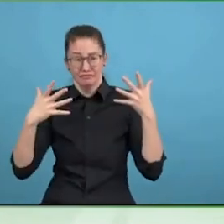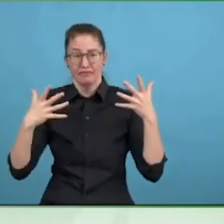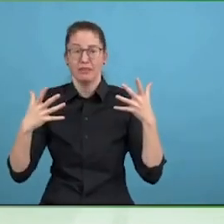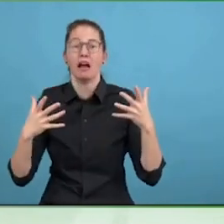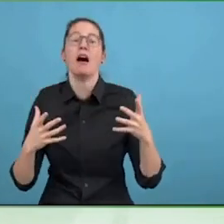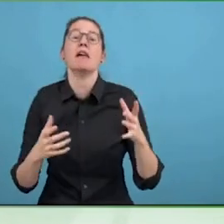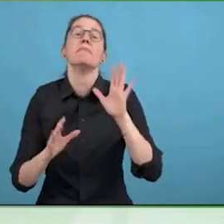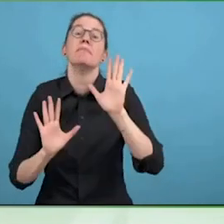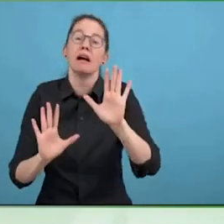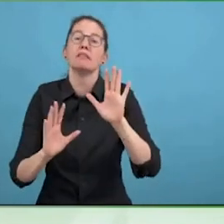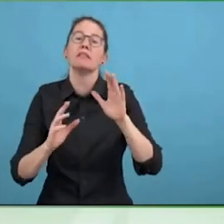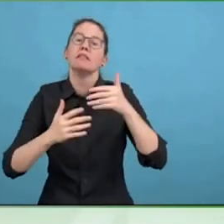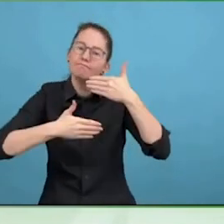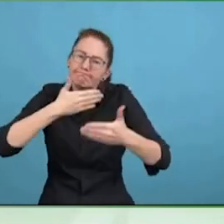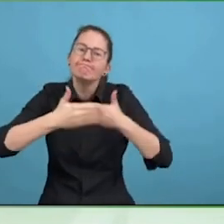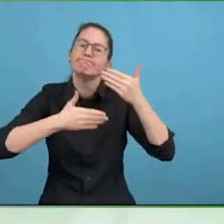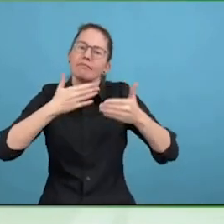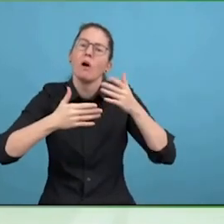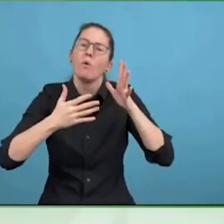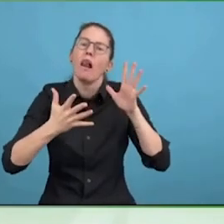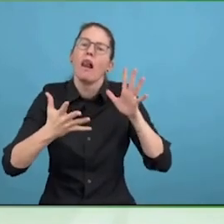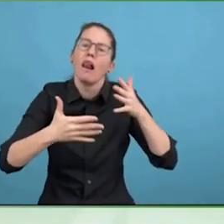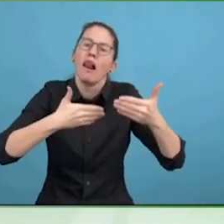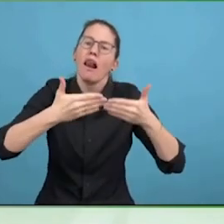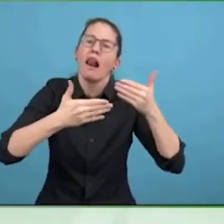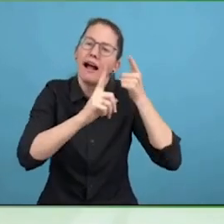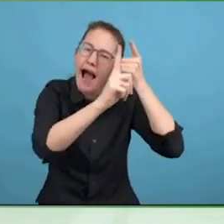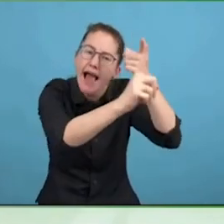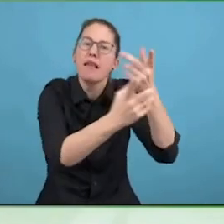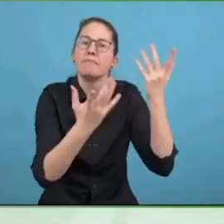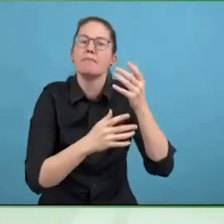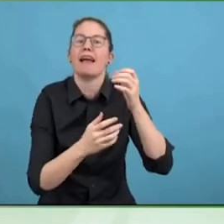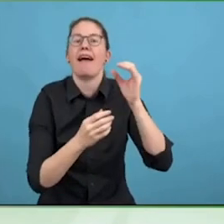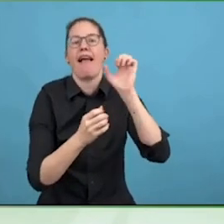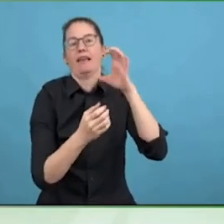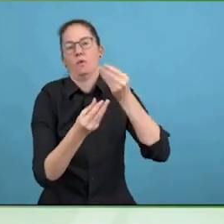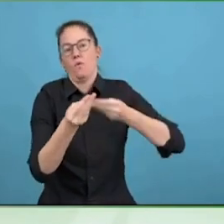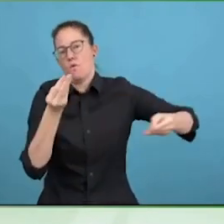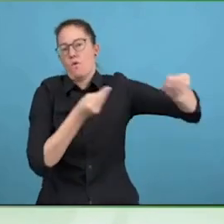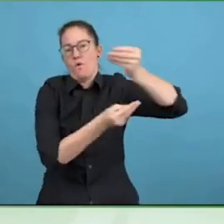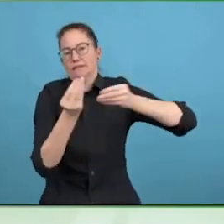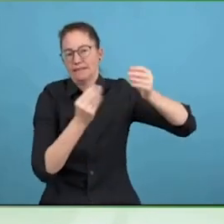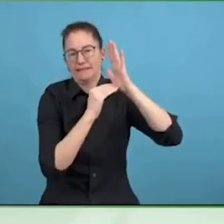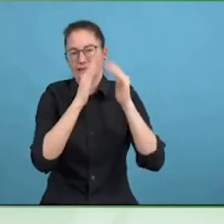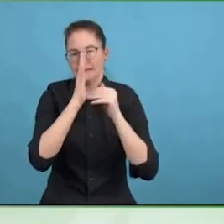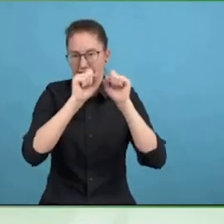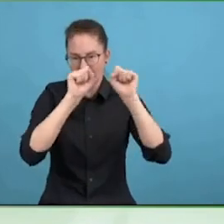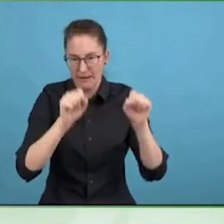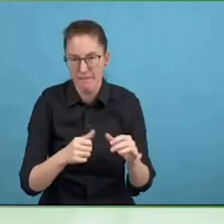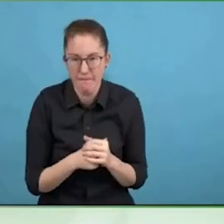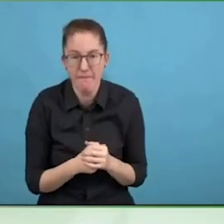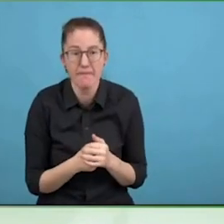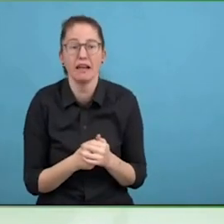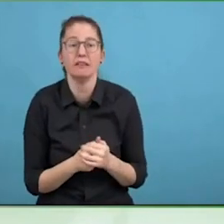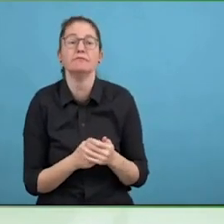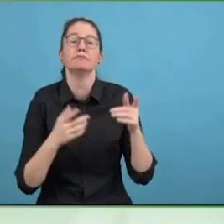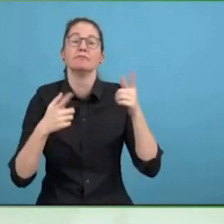efforts, so by working together, we can move the needle forward much quicker. You also identify as a person with a disability.